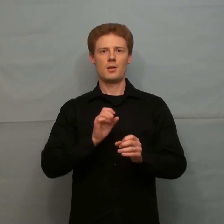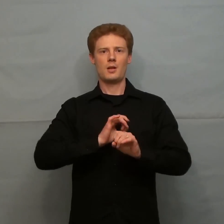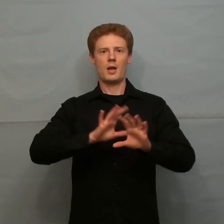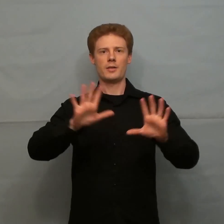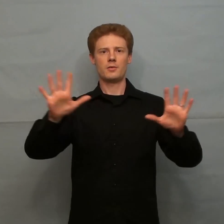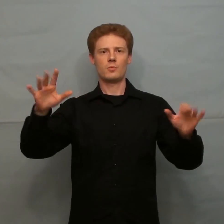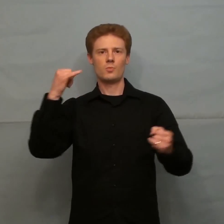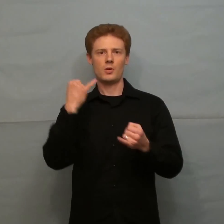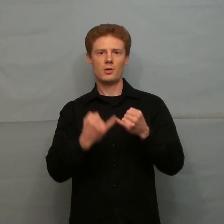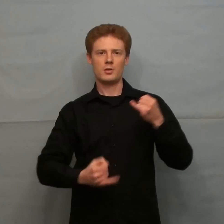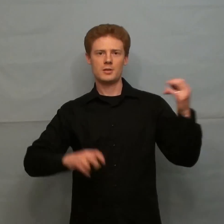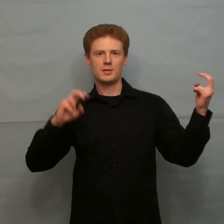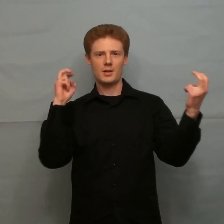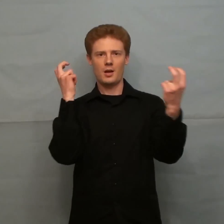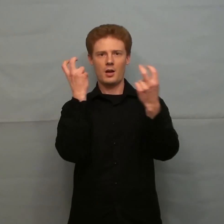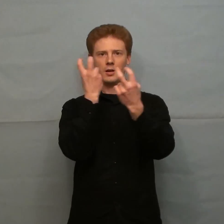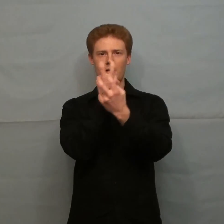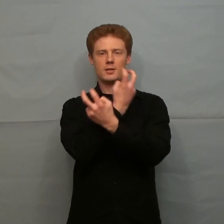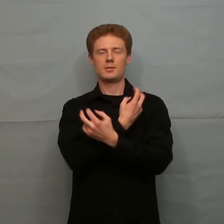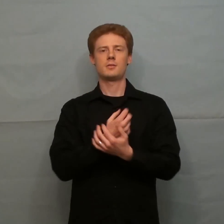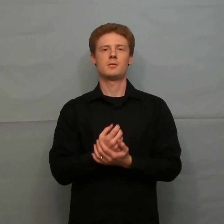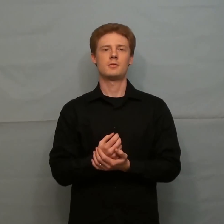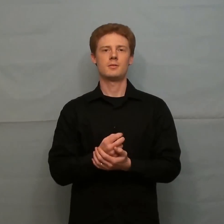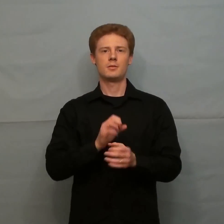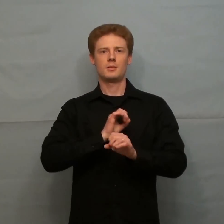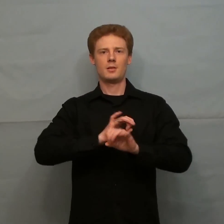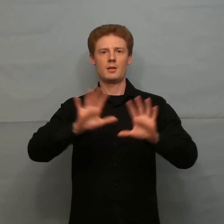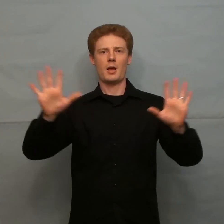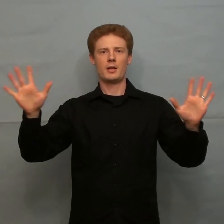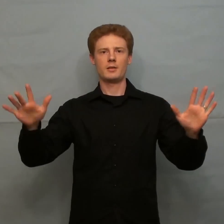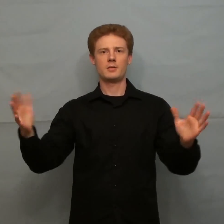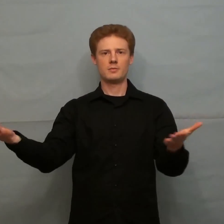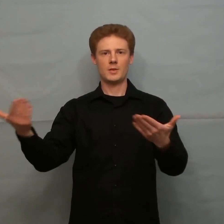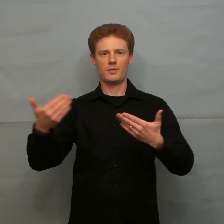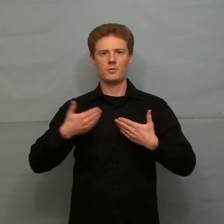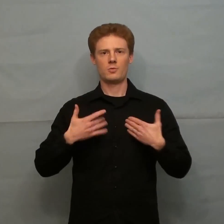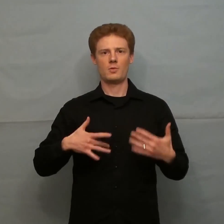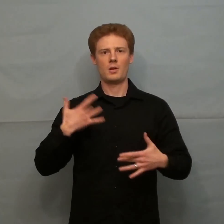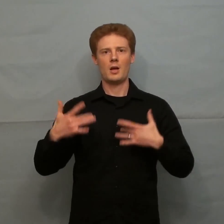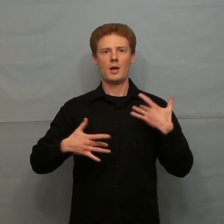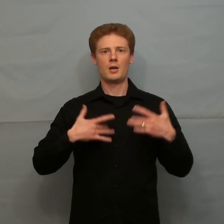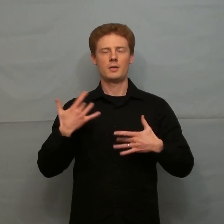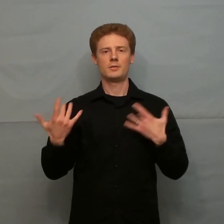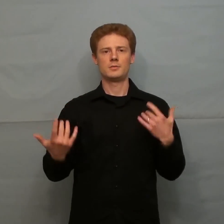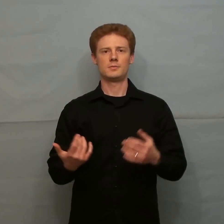Light to the deepest darkness Light worst dark Light that brings life to us Light give-me life